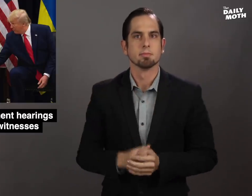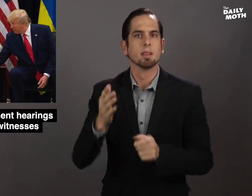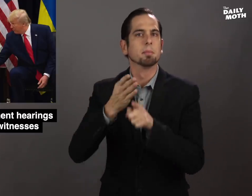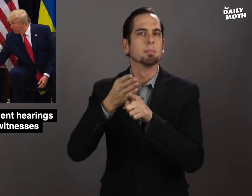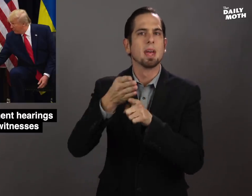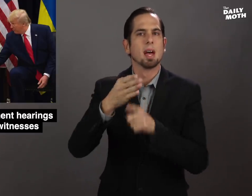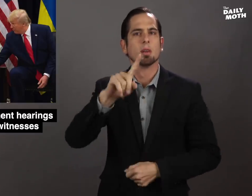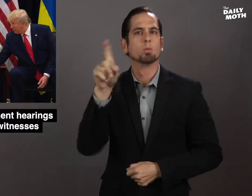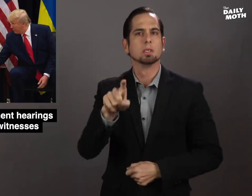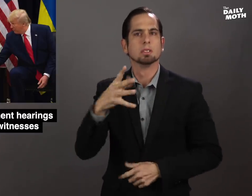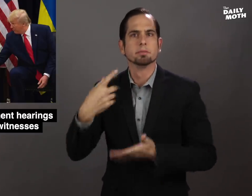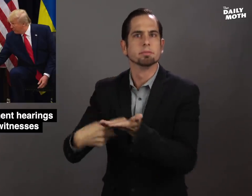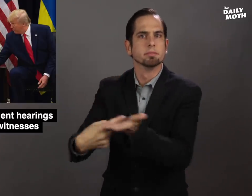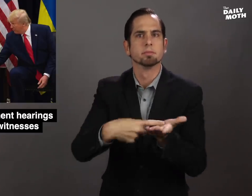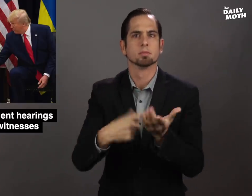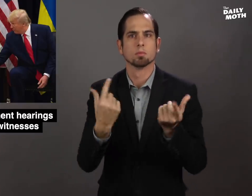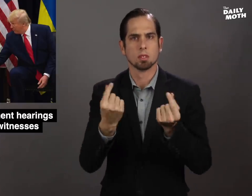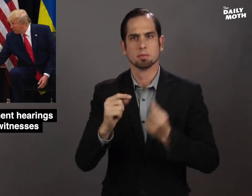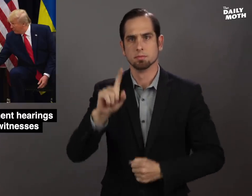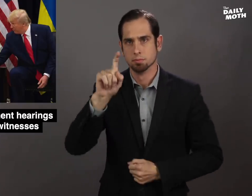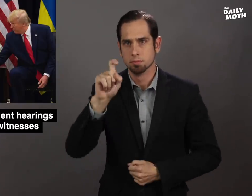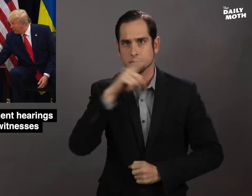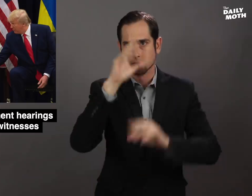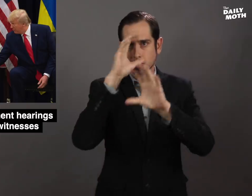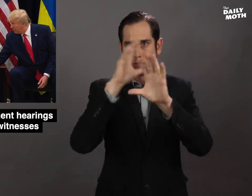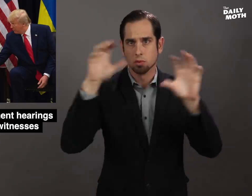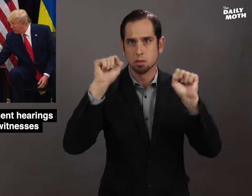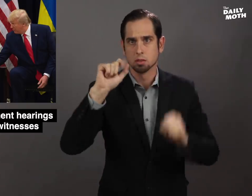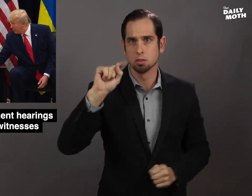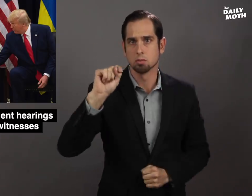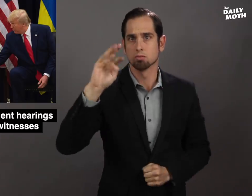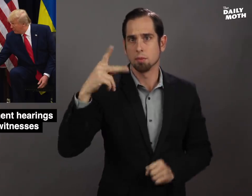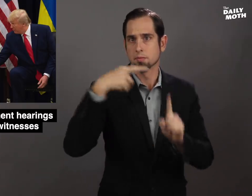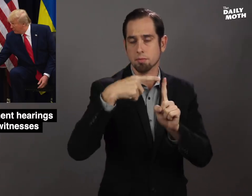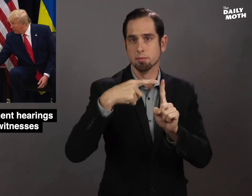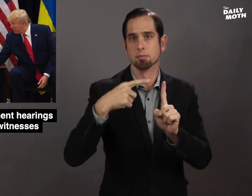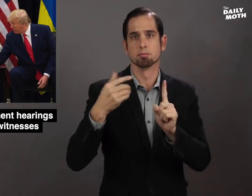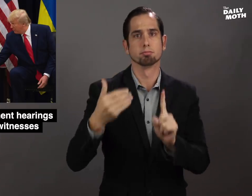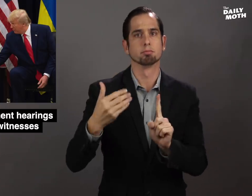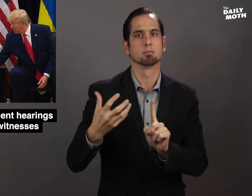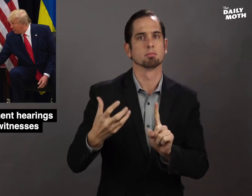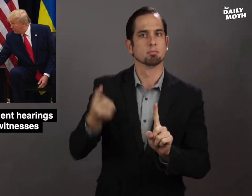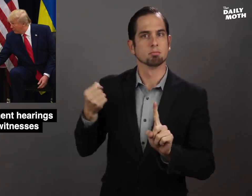The main question is if President Trump withheld